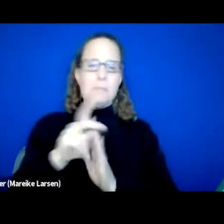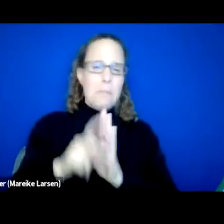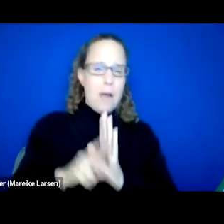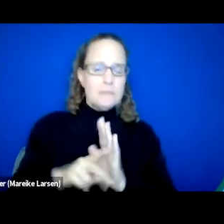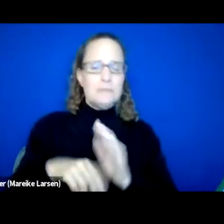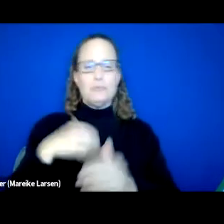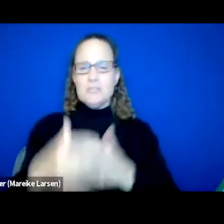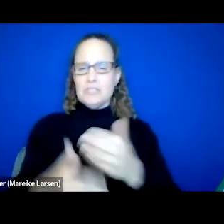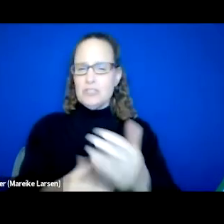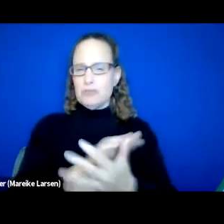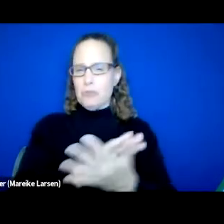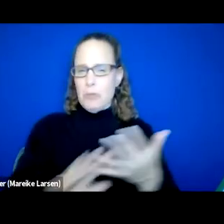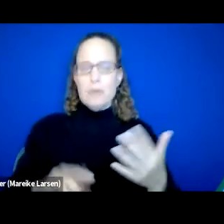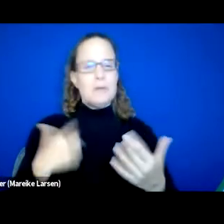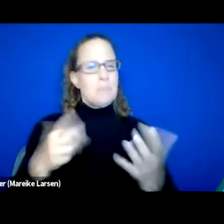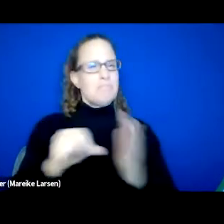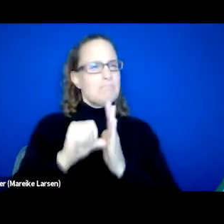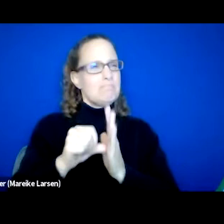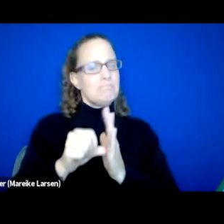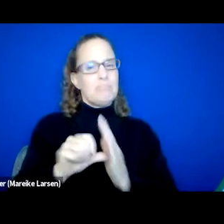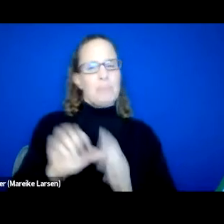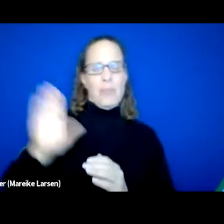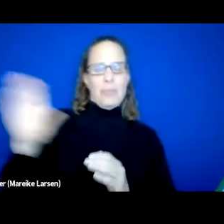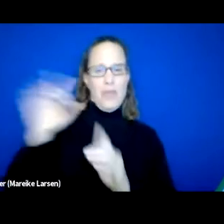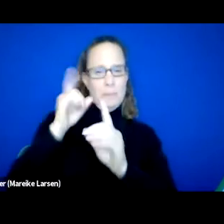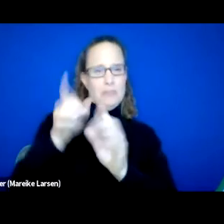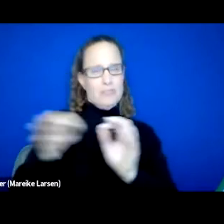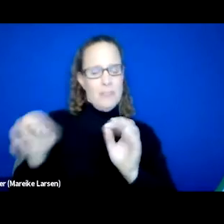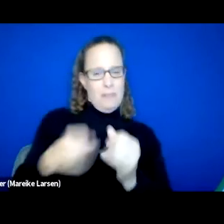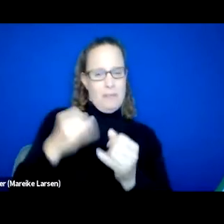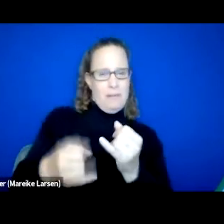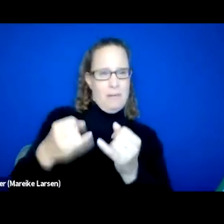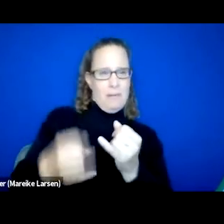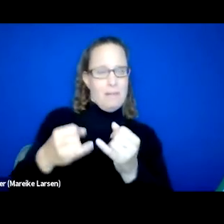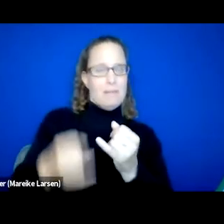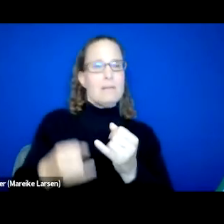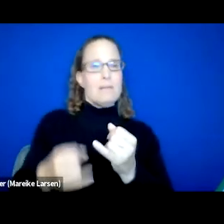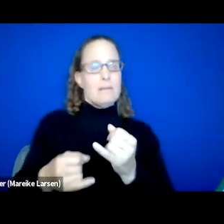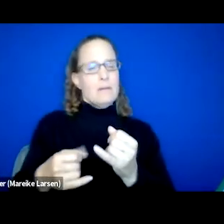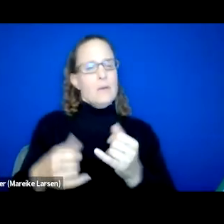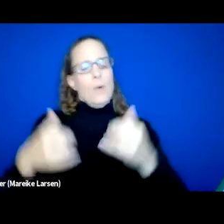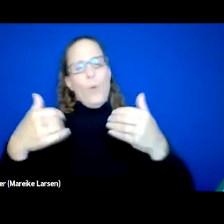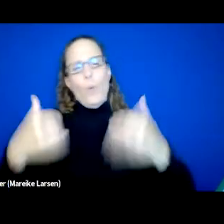you know, House Hope's mission statement, the ending of it, which powerfully concludes